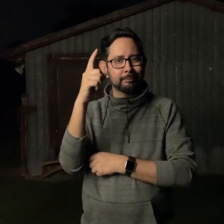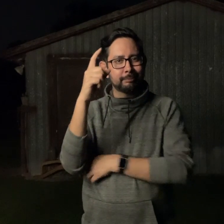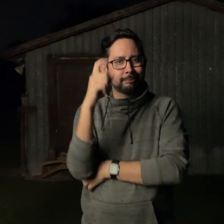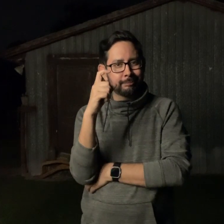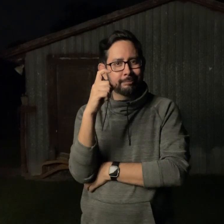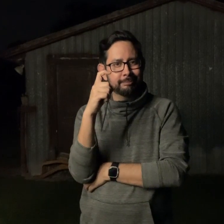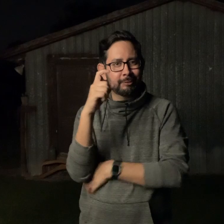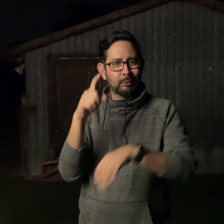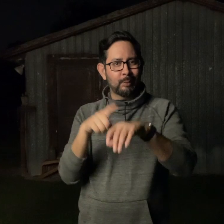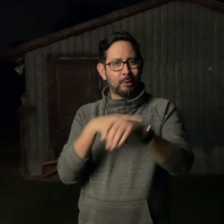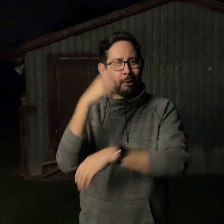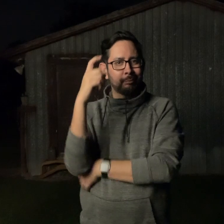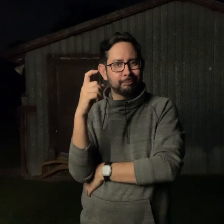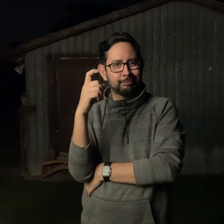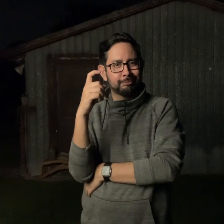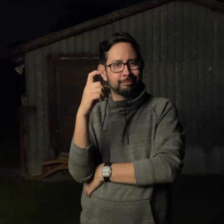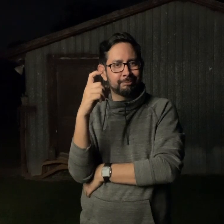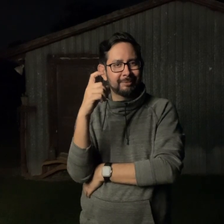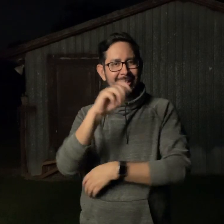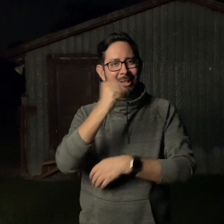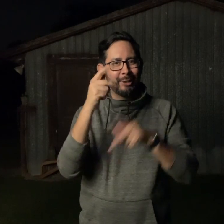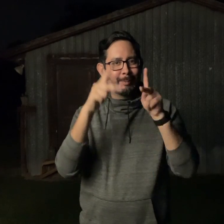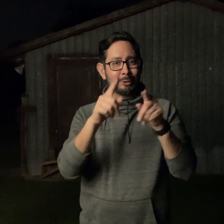Many cameras, you need to hold down the shutter button for a long time